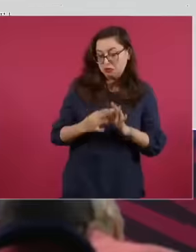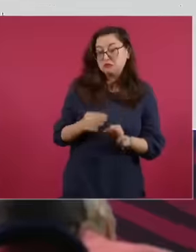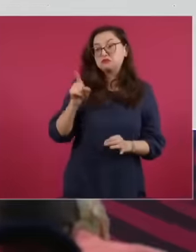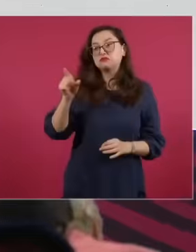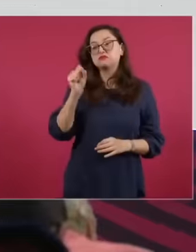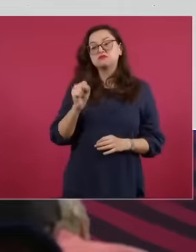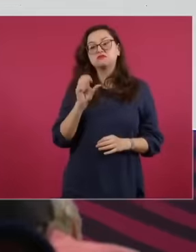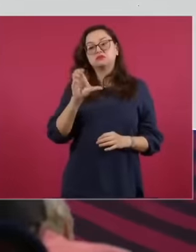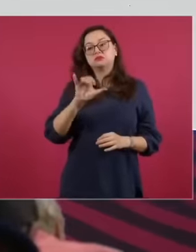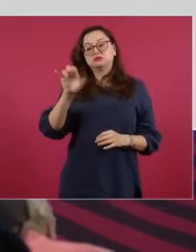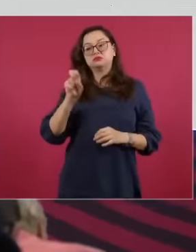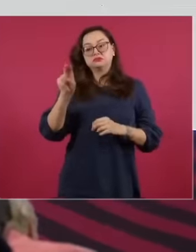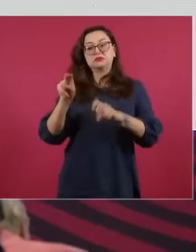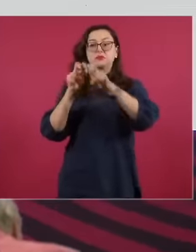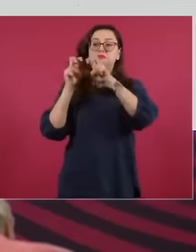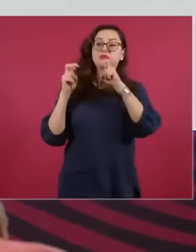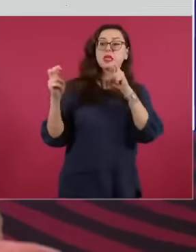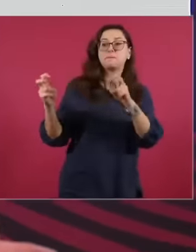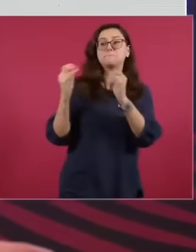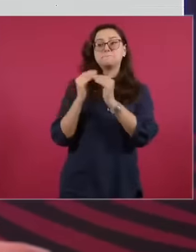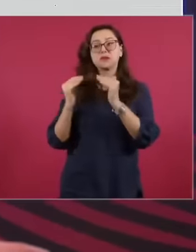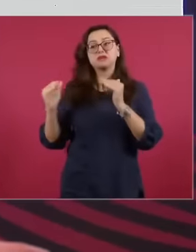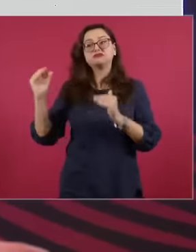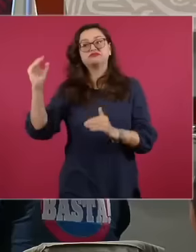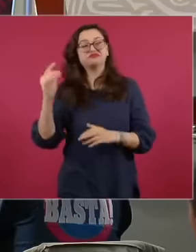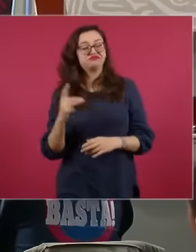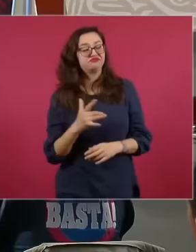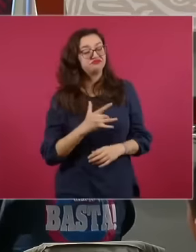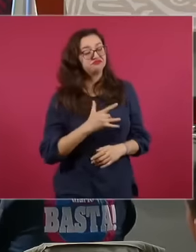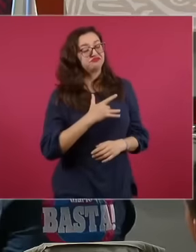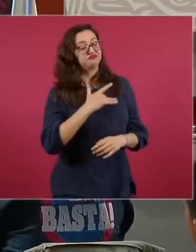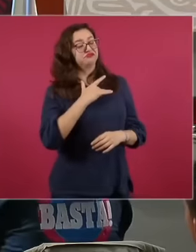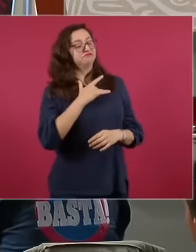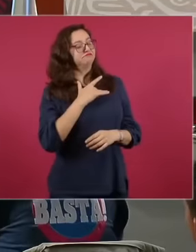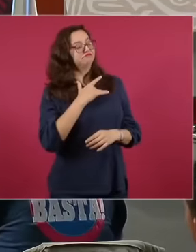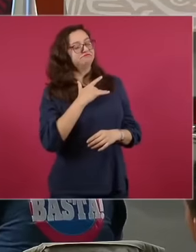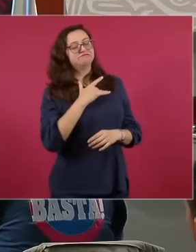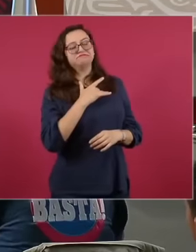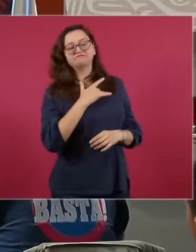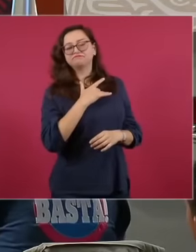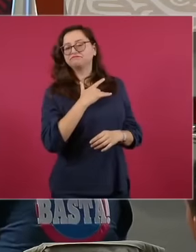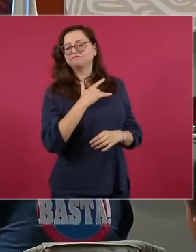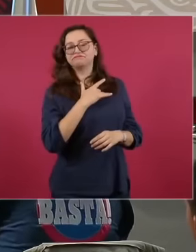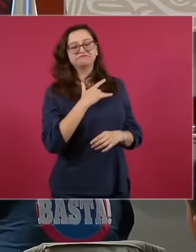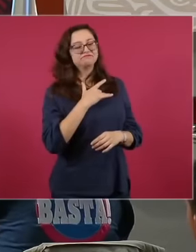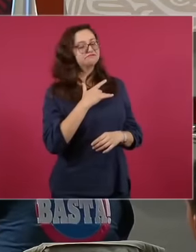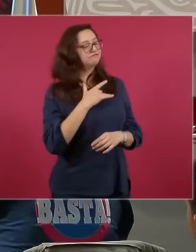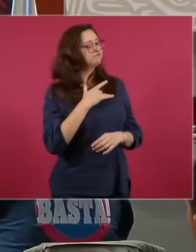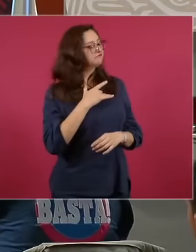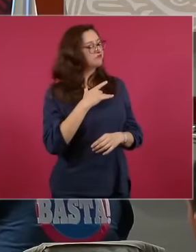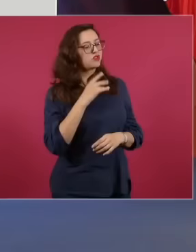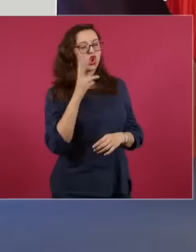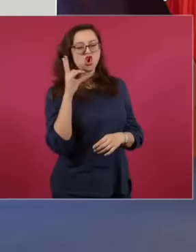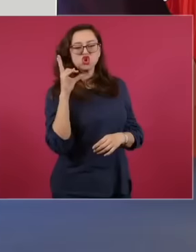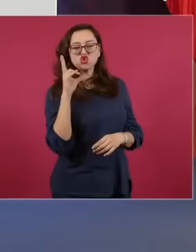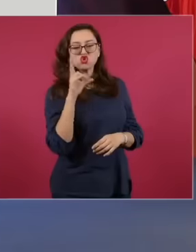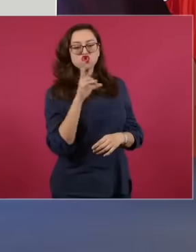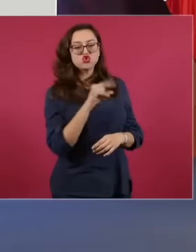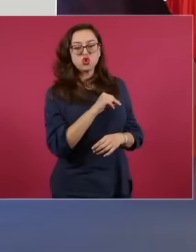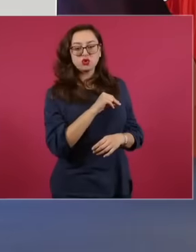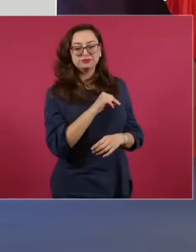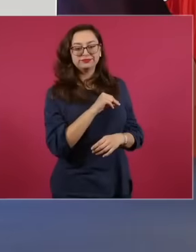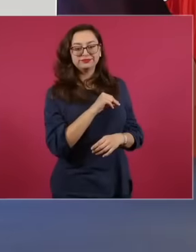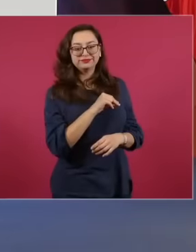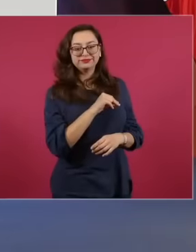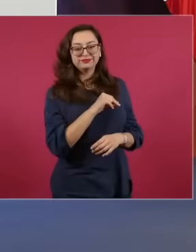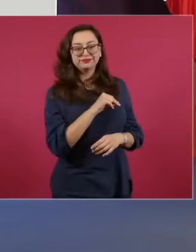of the supreme court demonstrating their servile loyalty to the potentates